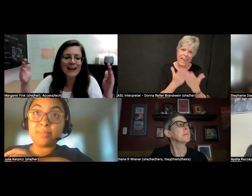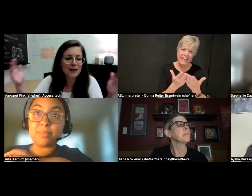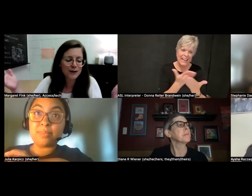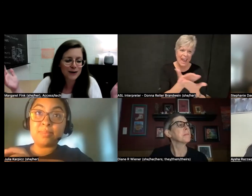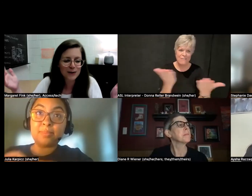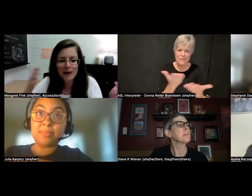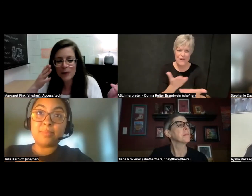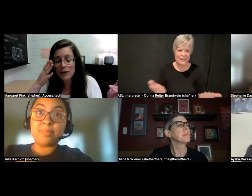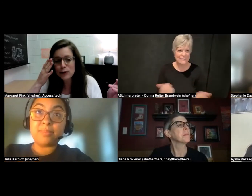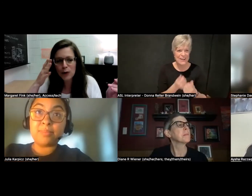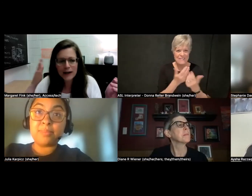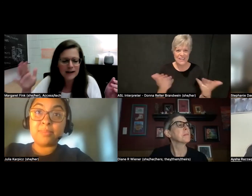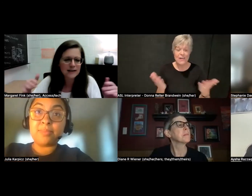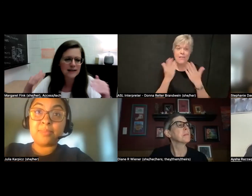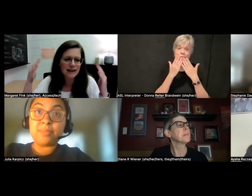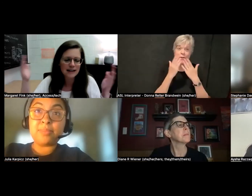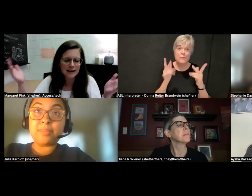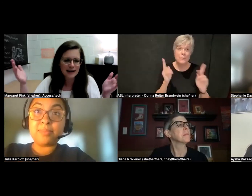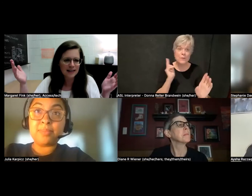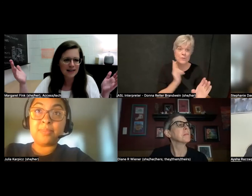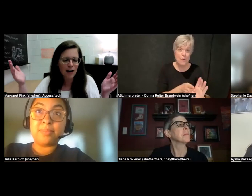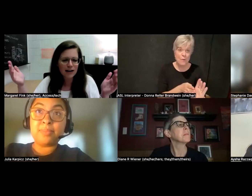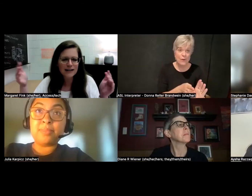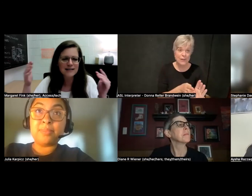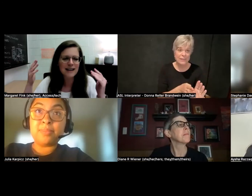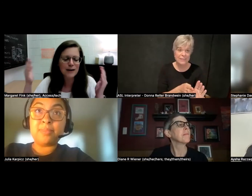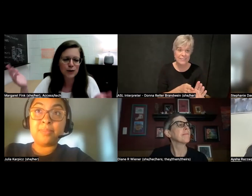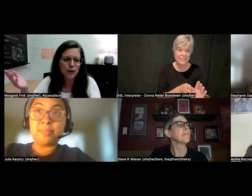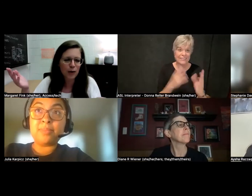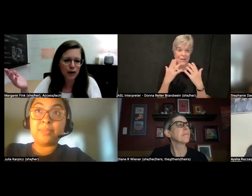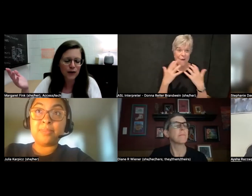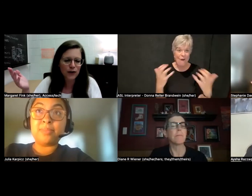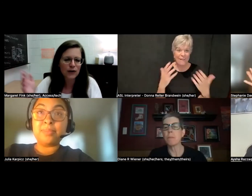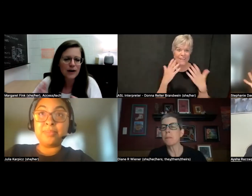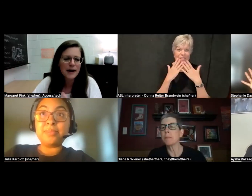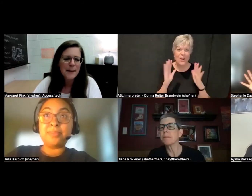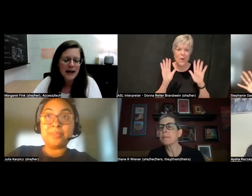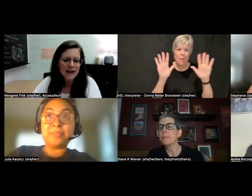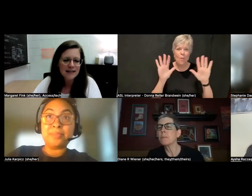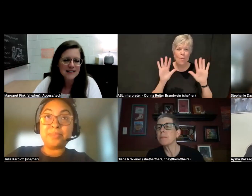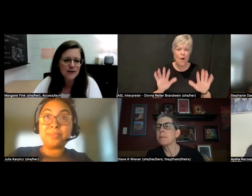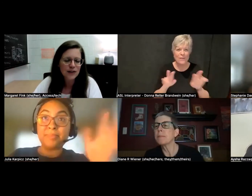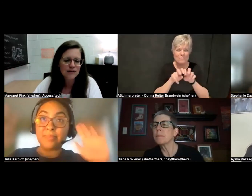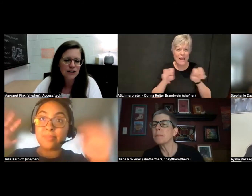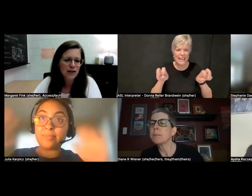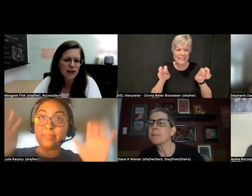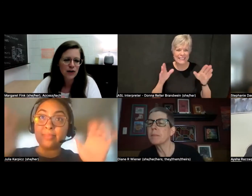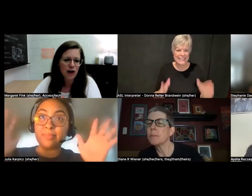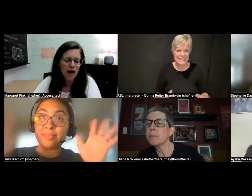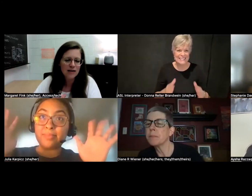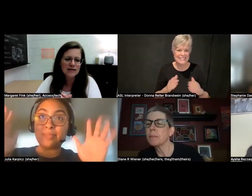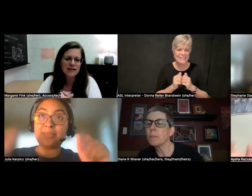Thank you to people who joined us in the audience. Thank you to our wonderful panelists for sharing your thoughts,